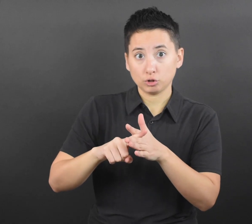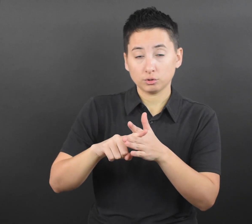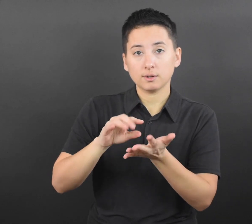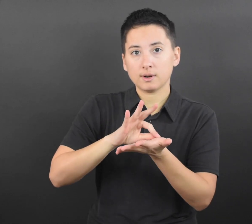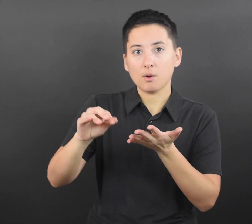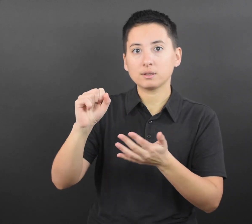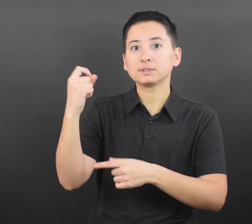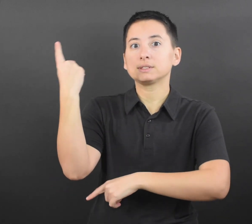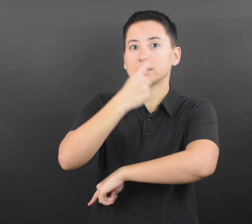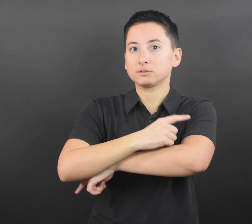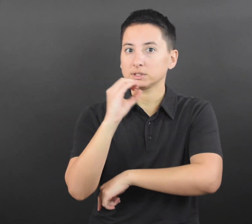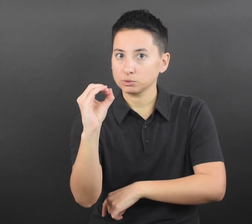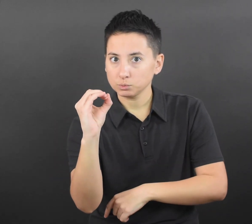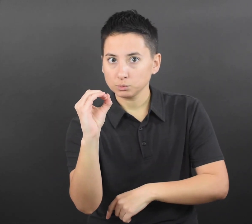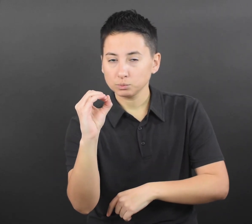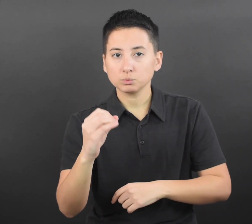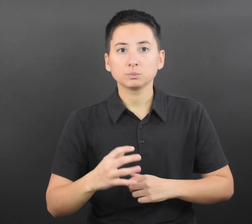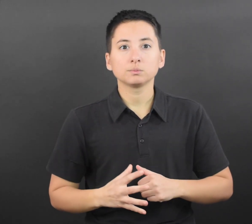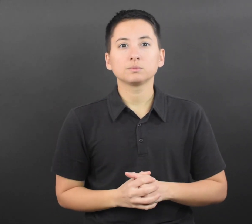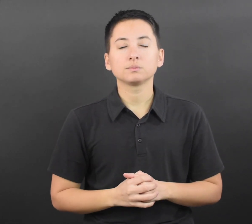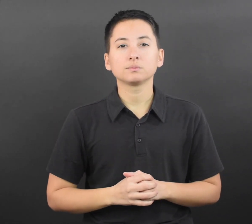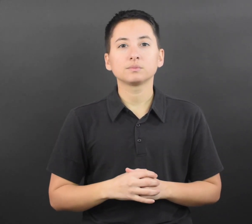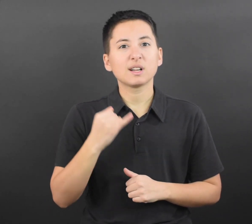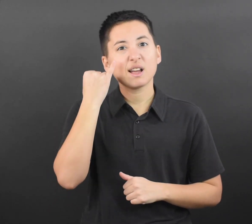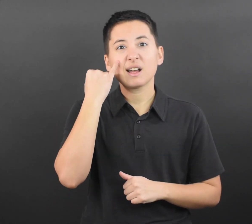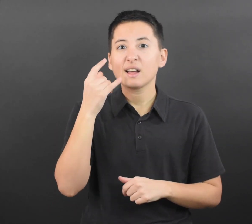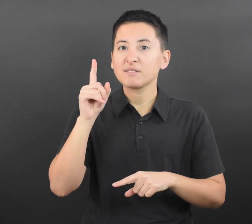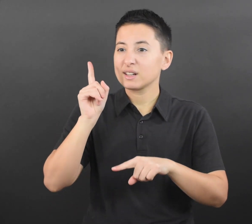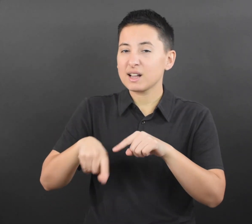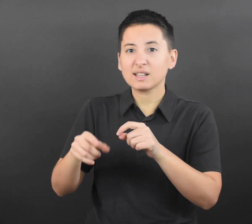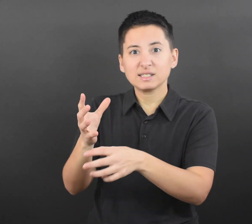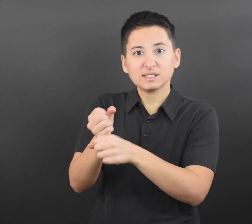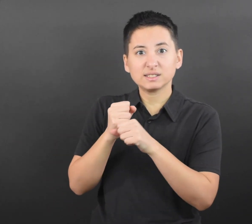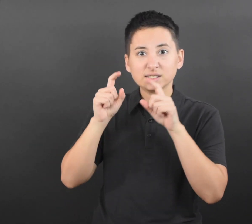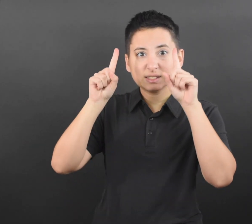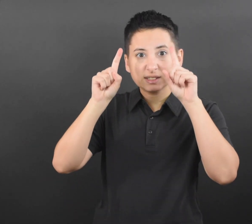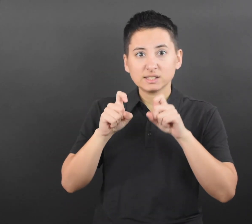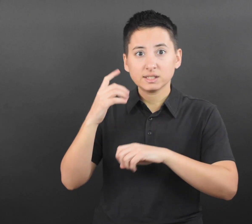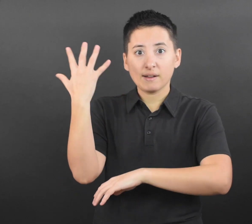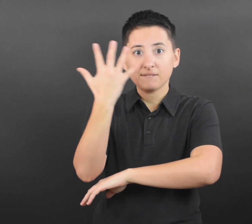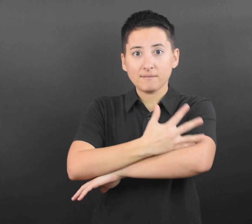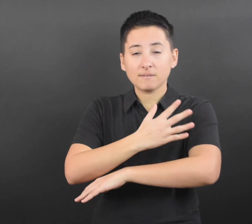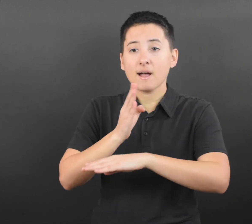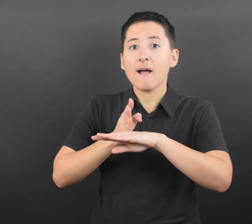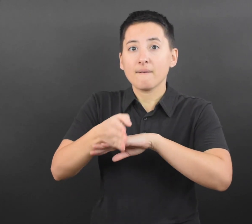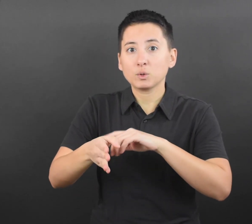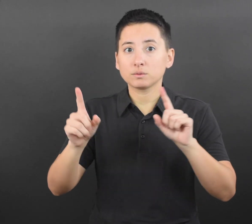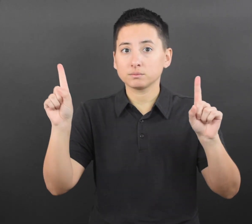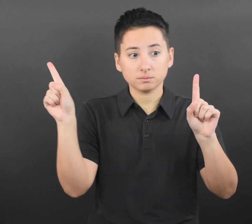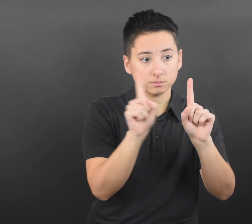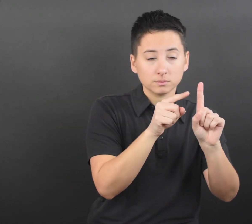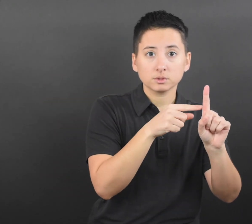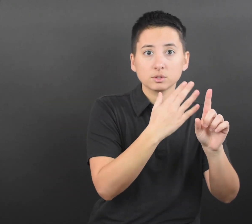began (the date the symptoms started is day 0). • - If they are unable to get a test 5 days